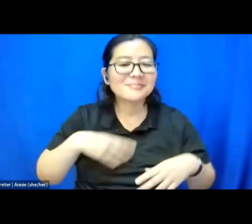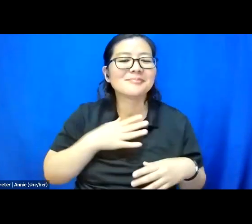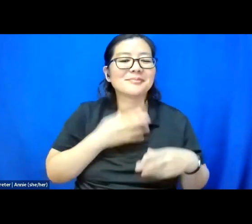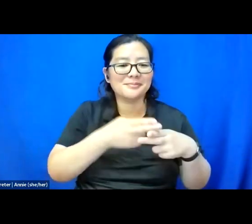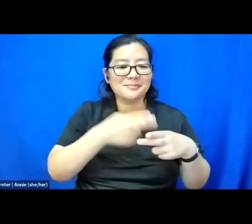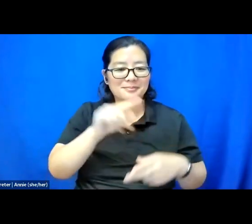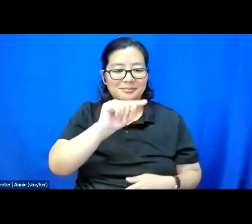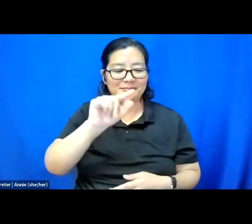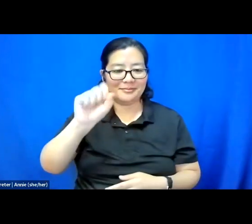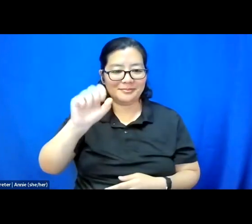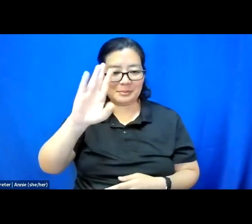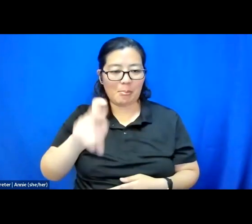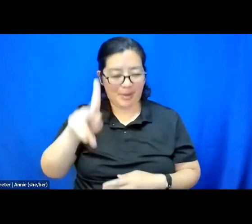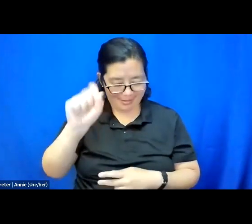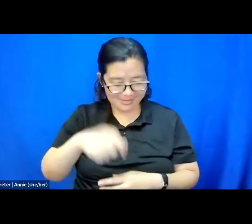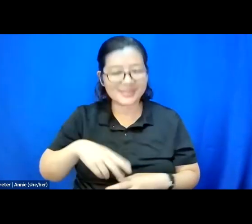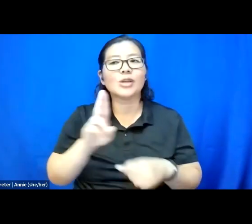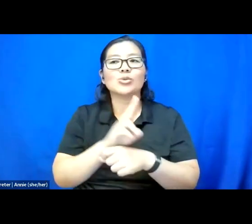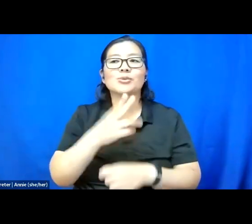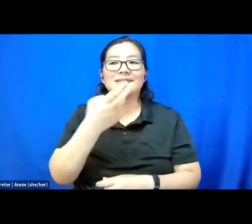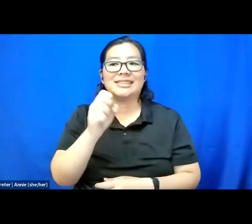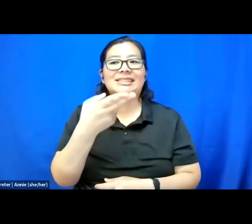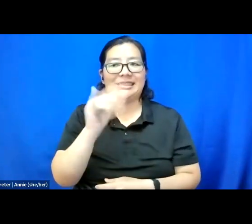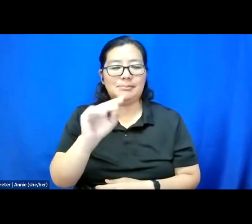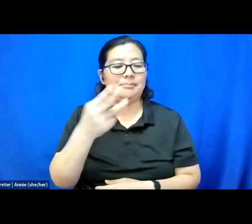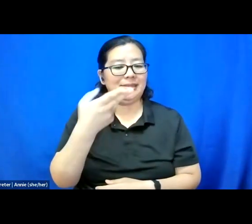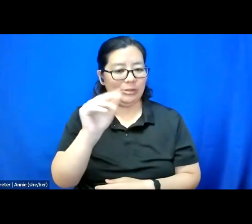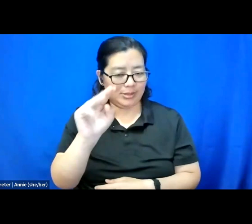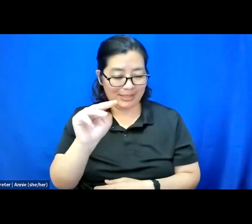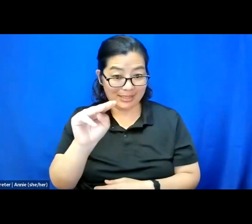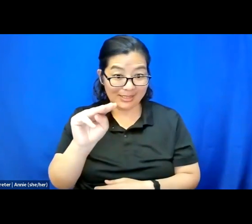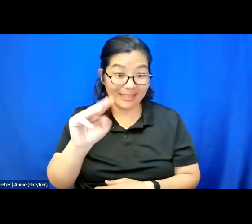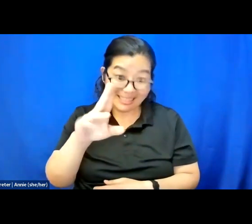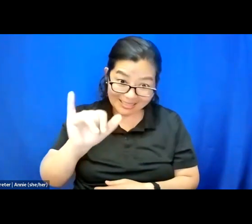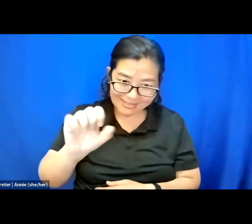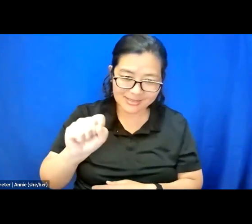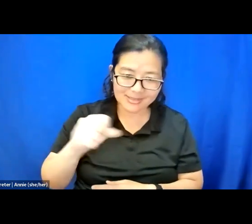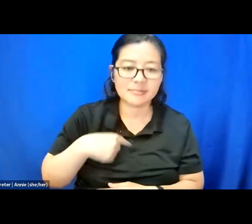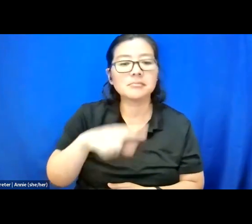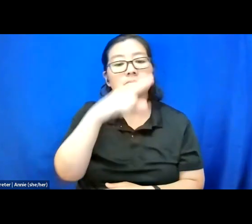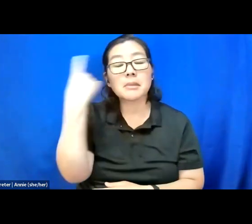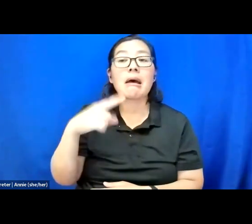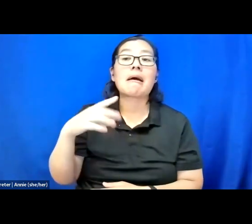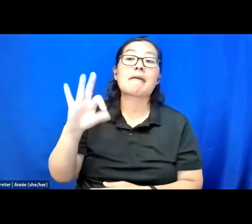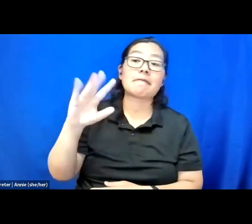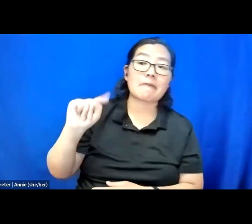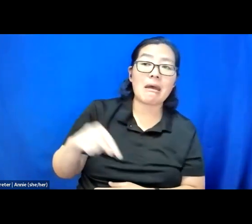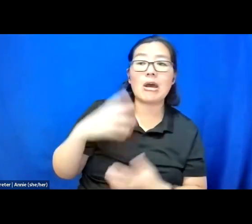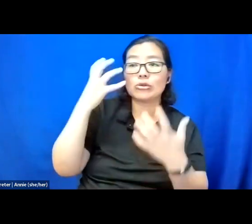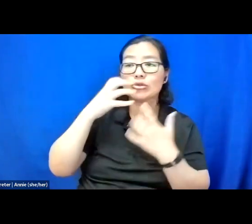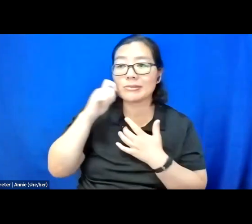My pronouns are he, him, his, and I am a black and fat and dark-skinned disabled person